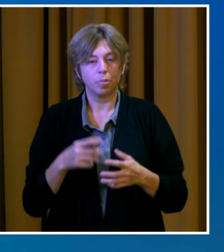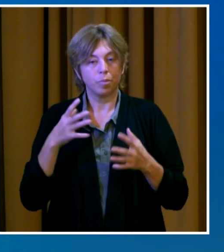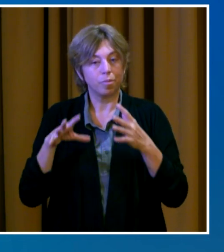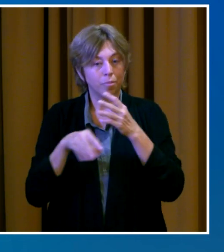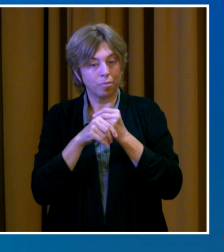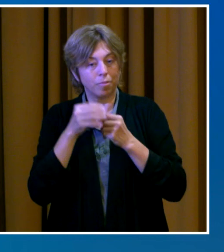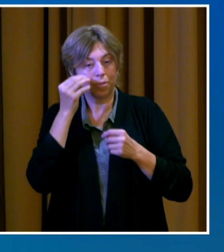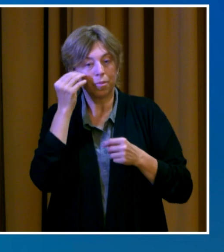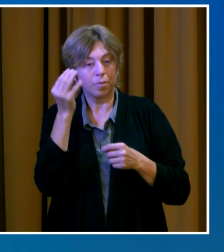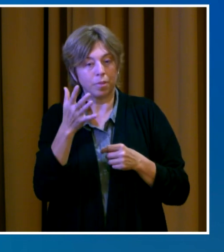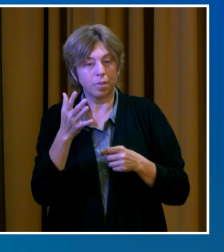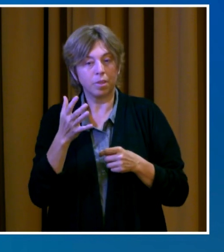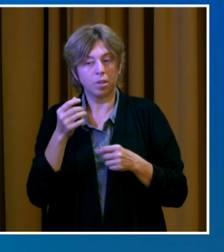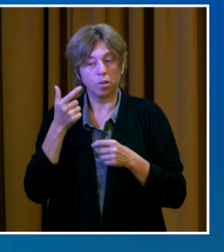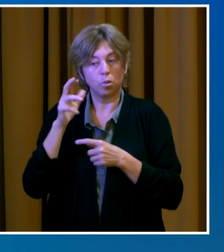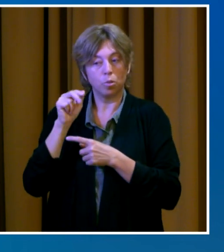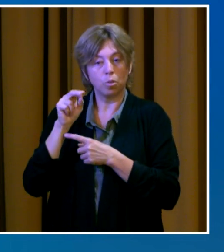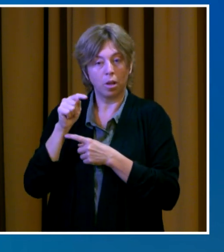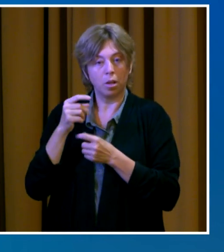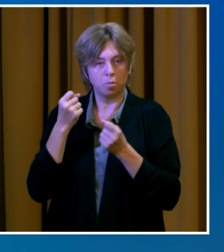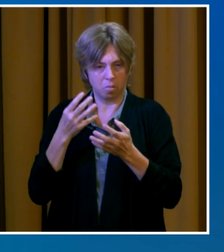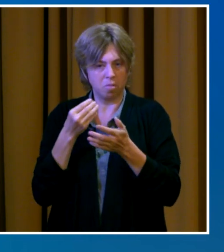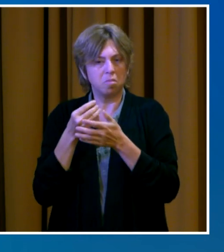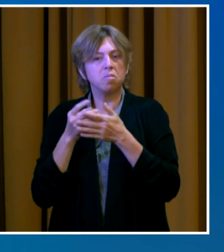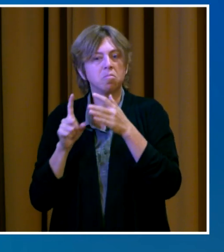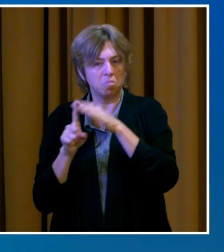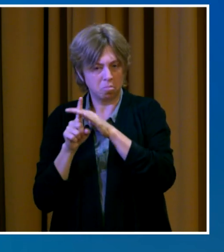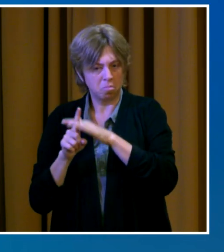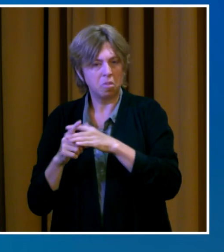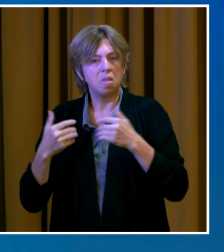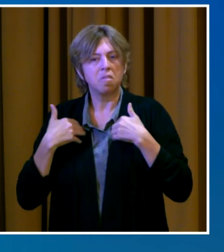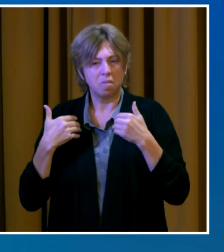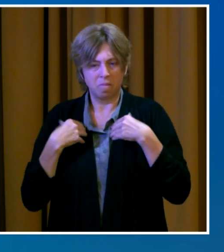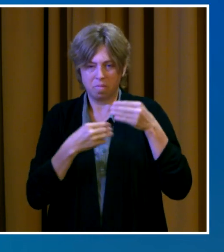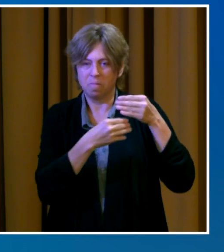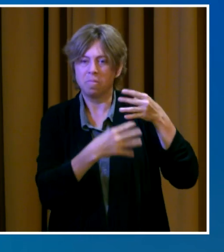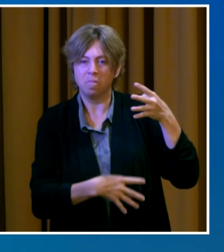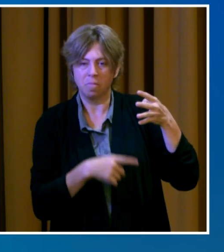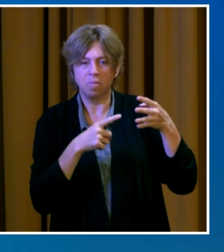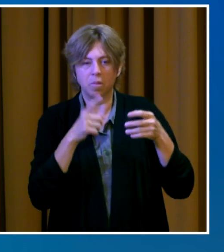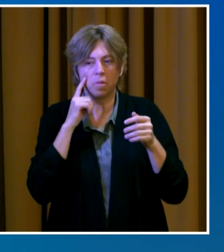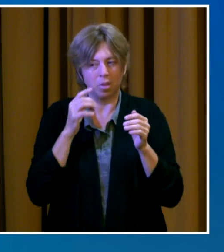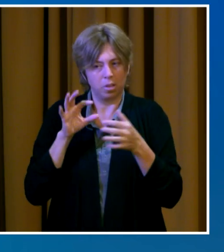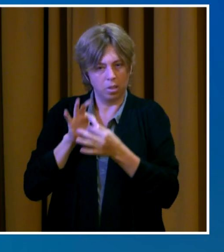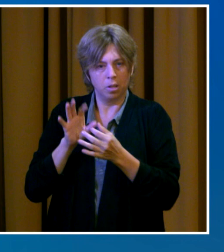small businesses affected by the pandemic, there is a new low